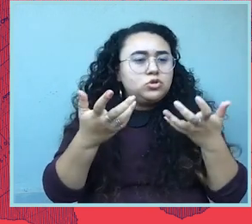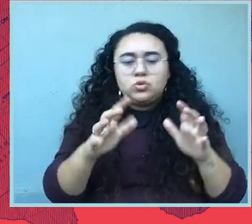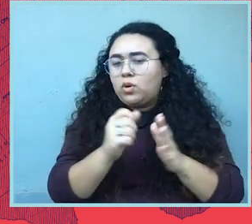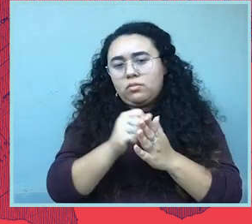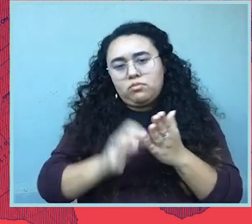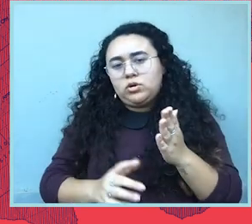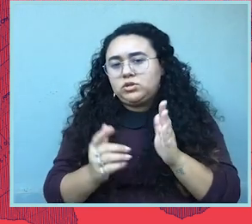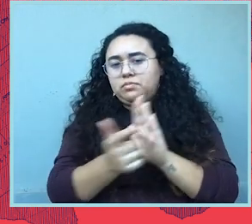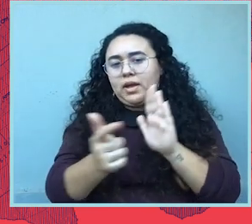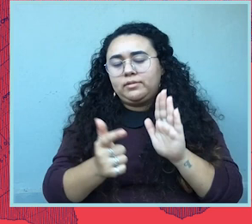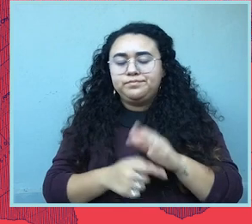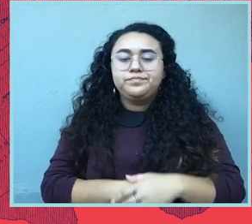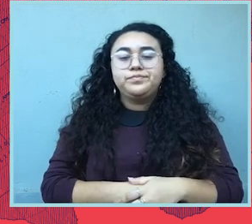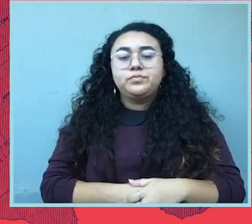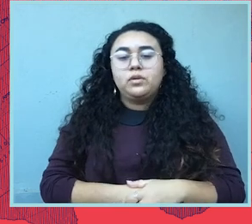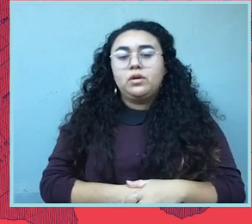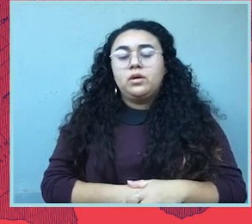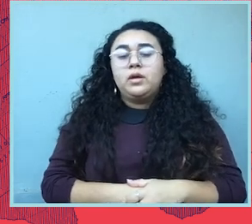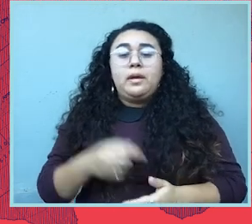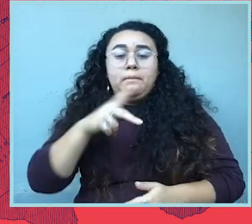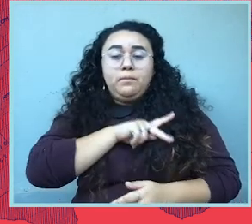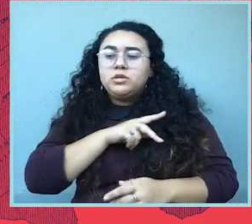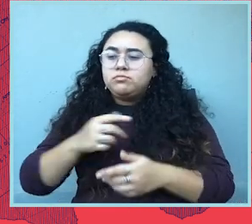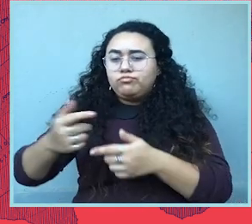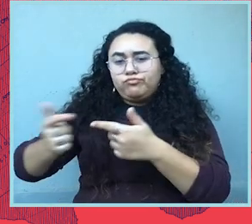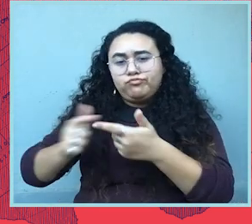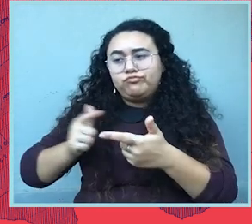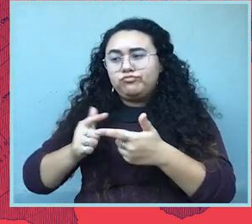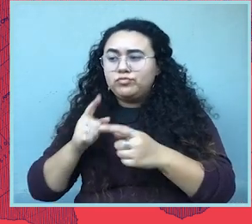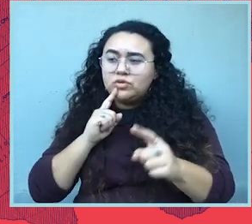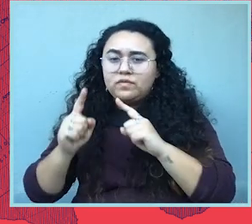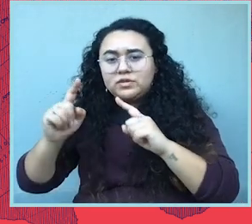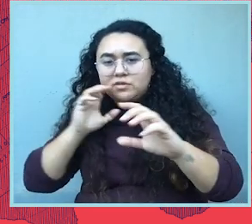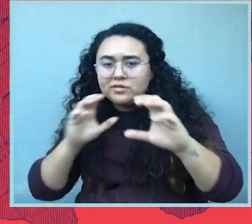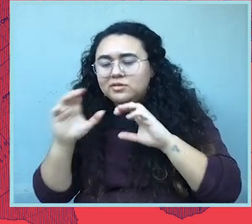be banned in the states where they're operating. And on the personal level, have conversations about abortion.